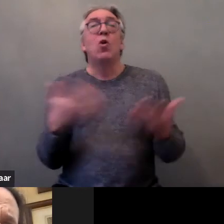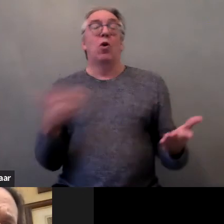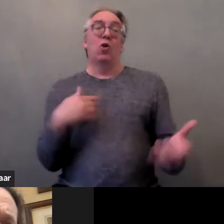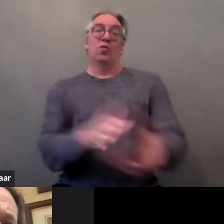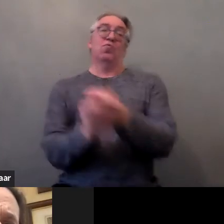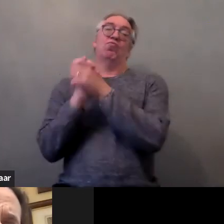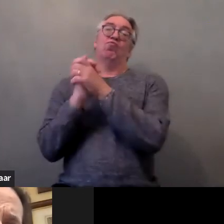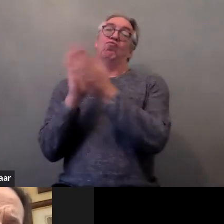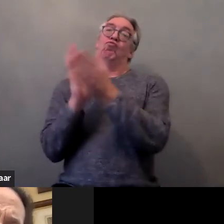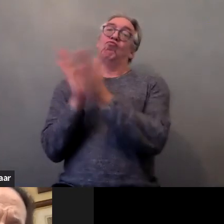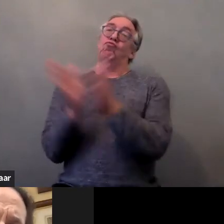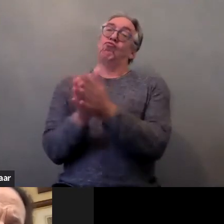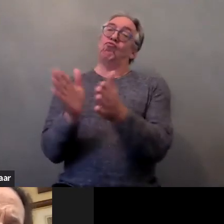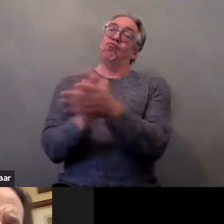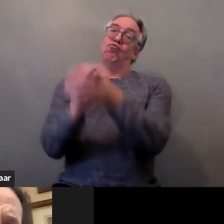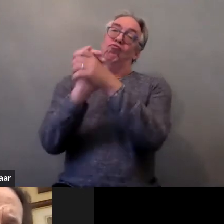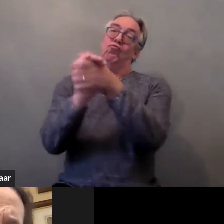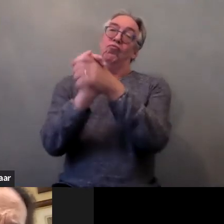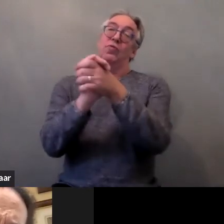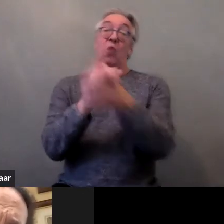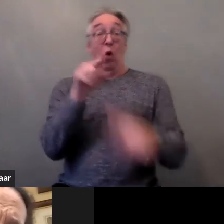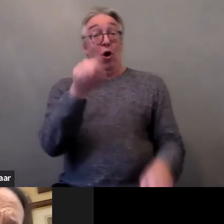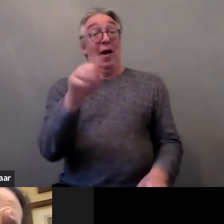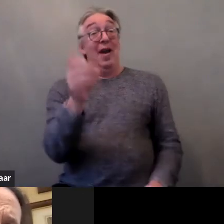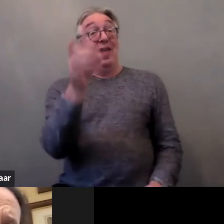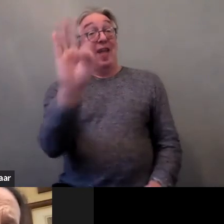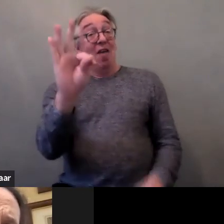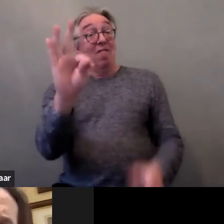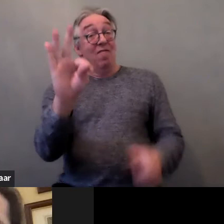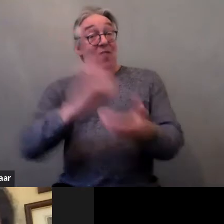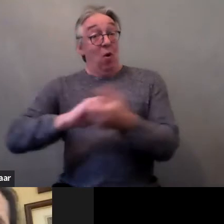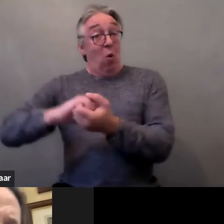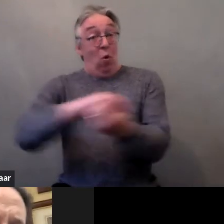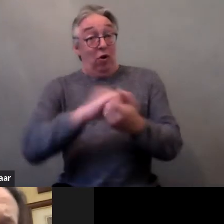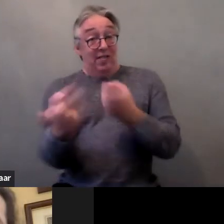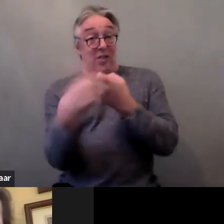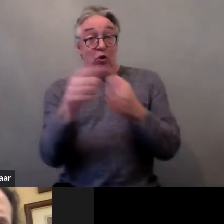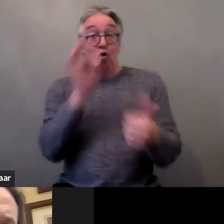to those organizations part of EDF in France, Italy, Spain,